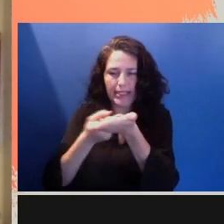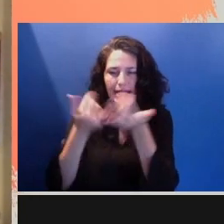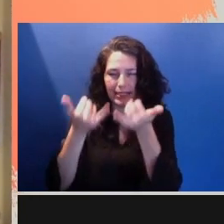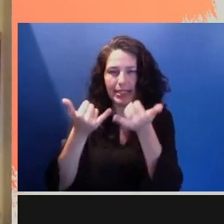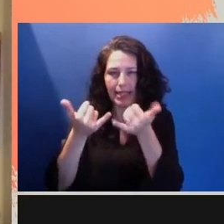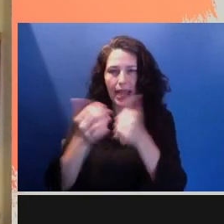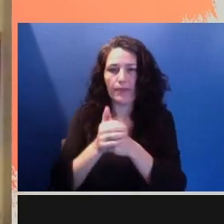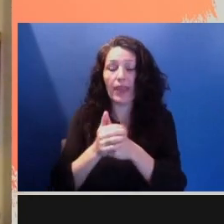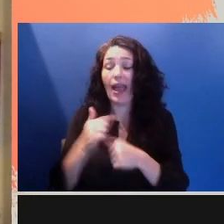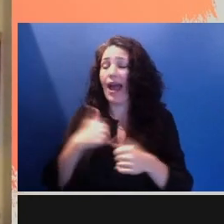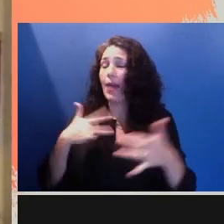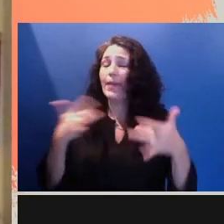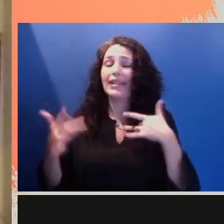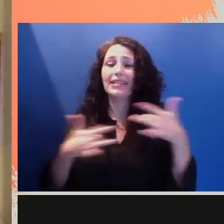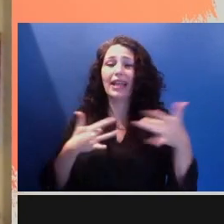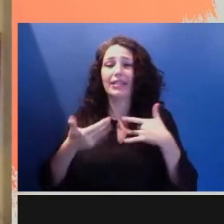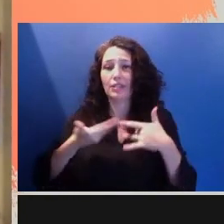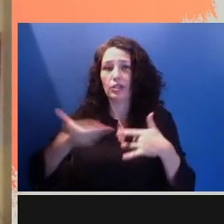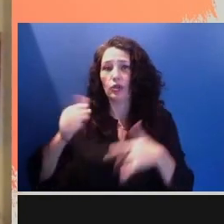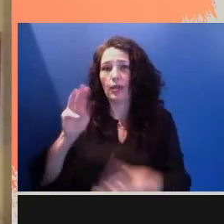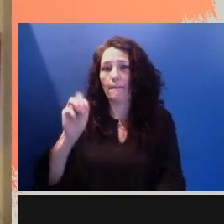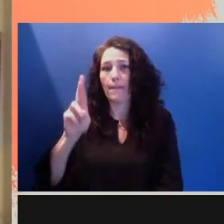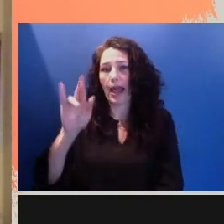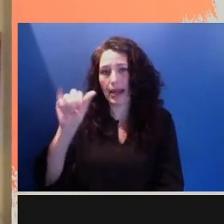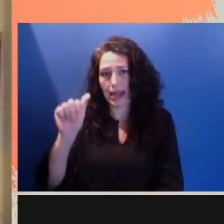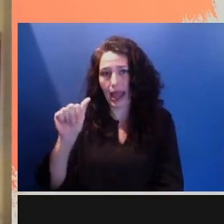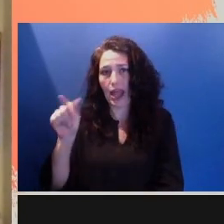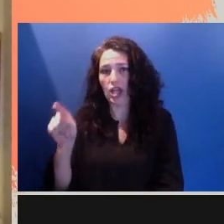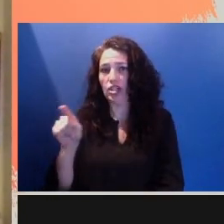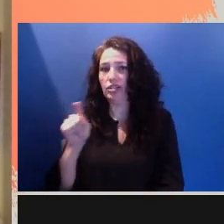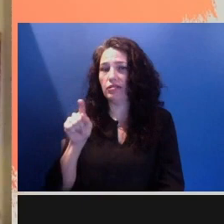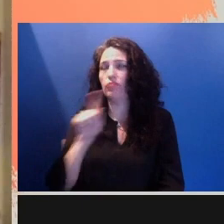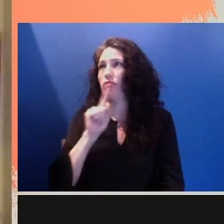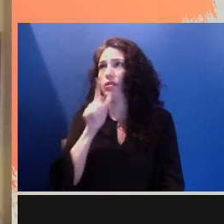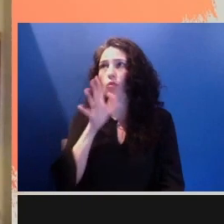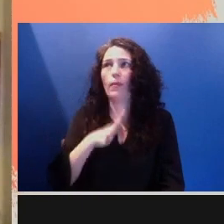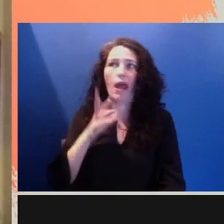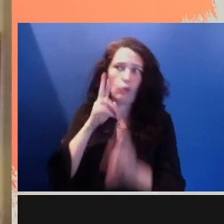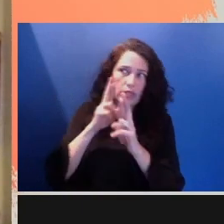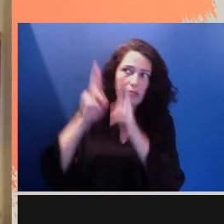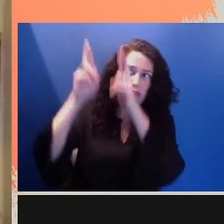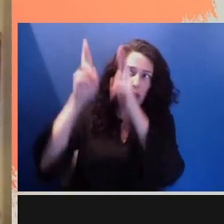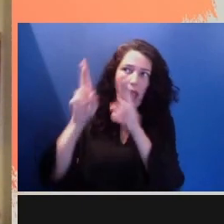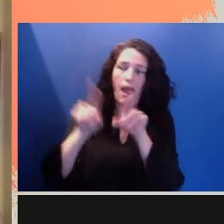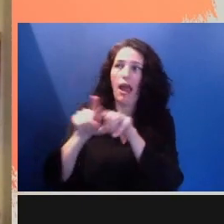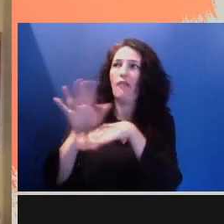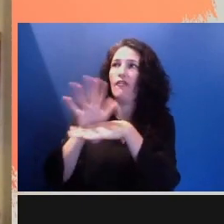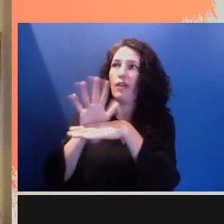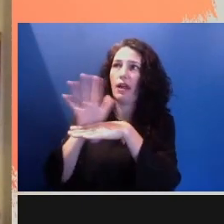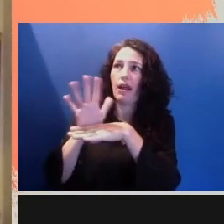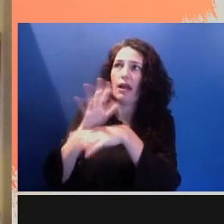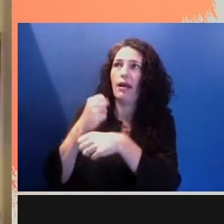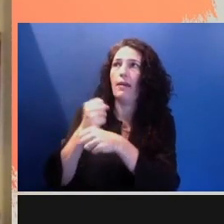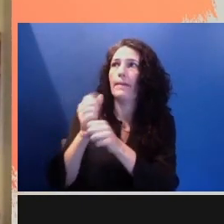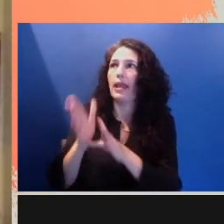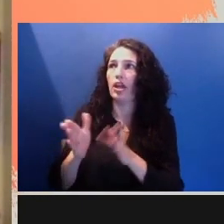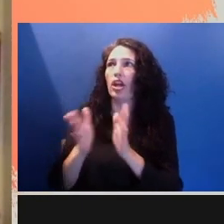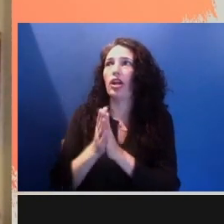I'm thrilled to introduce Maria-- someone who I respect as a filmmaker, educator, artist, and activist.